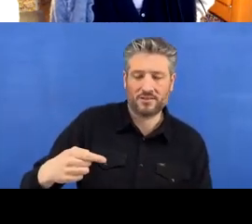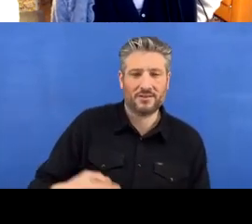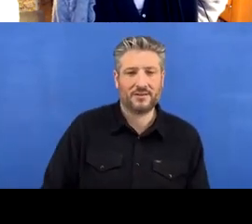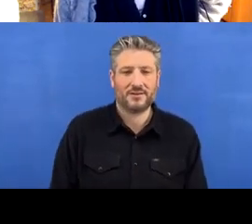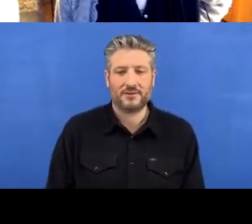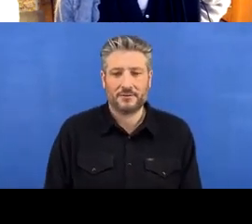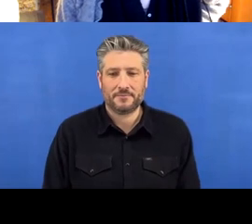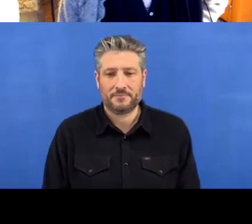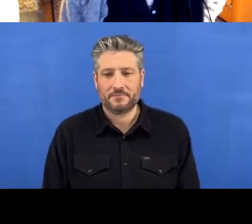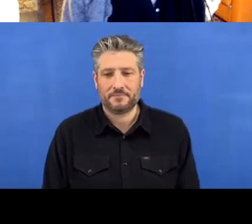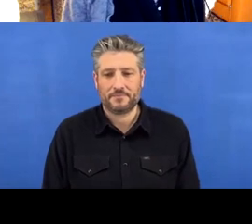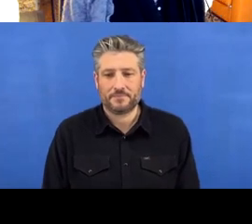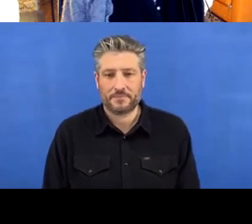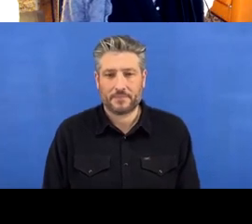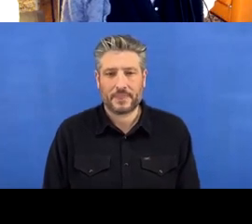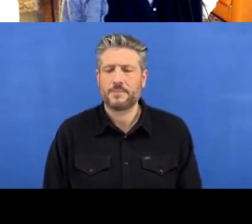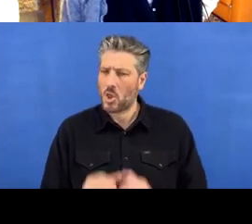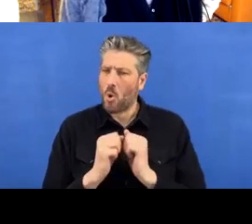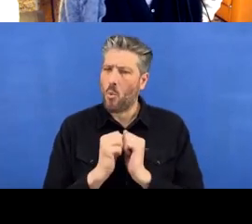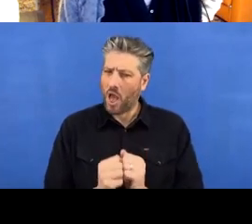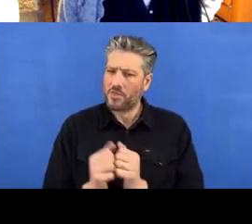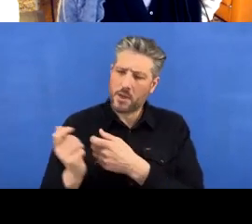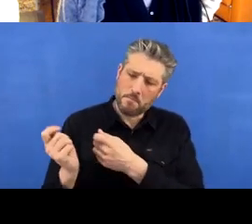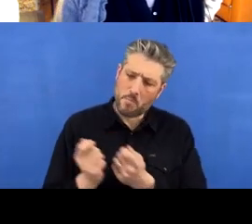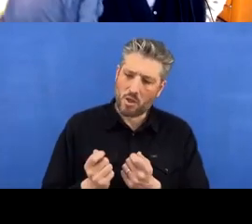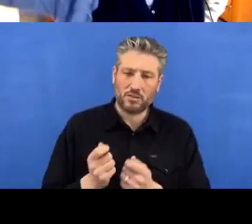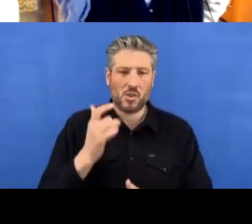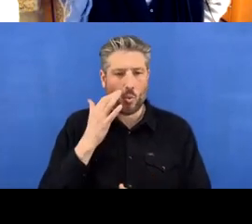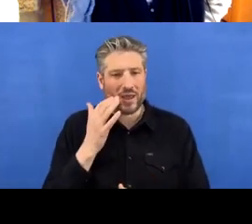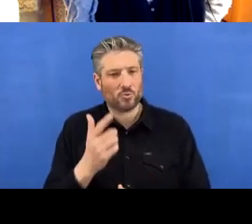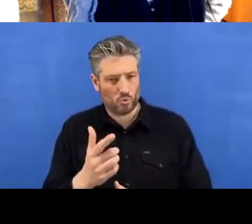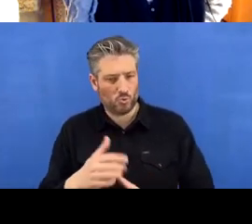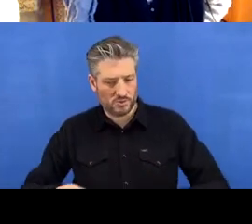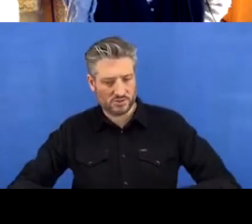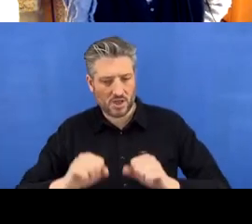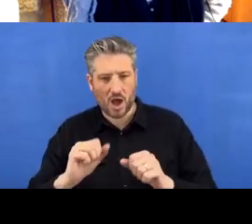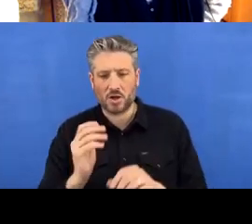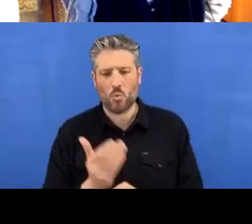work, especially if you're collaborating with people, right? So to make sure that you haven't missed